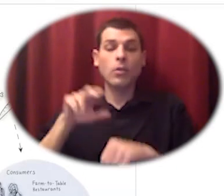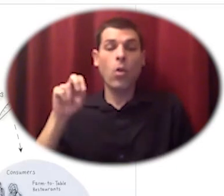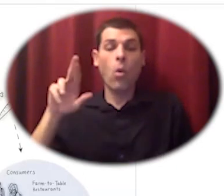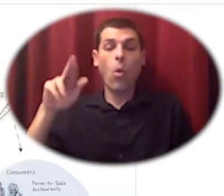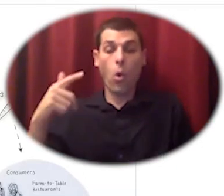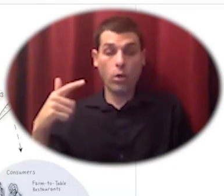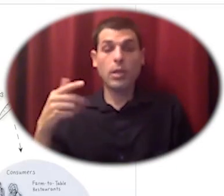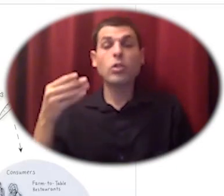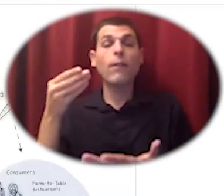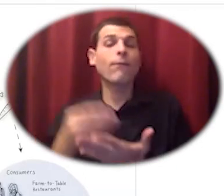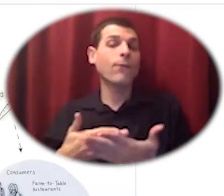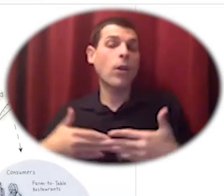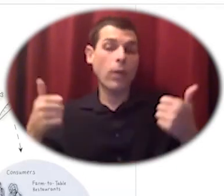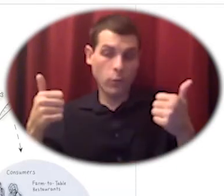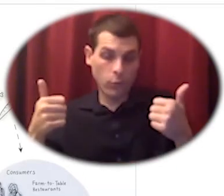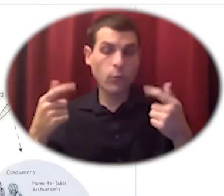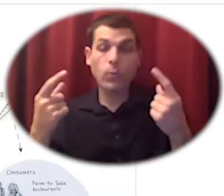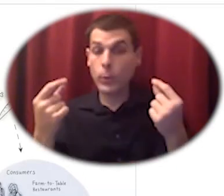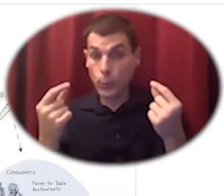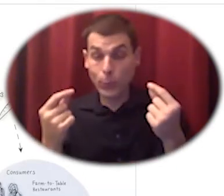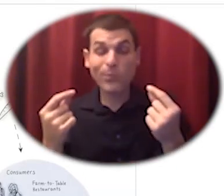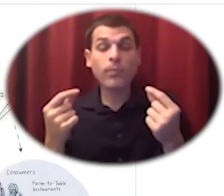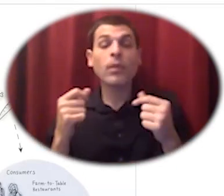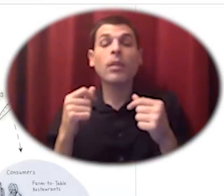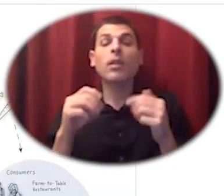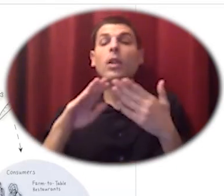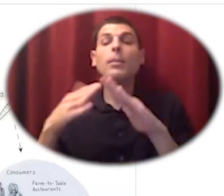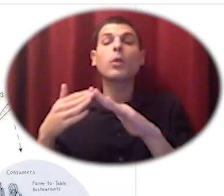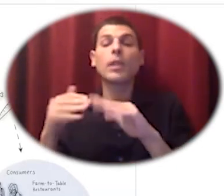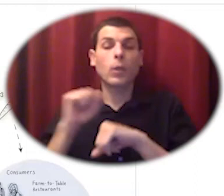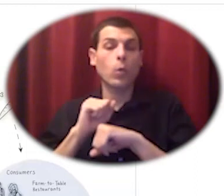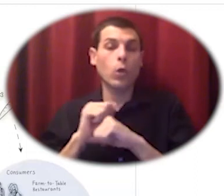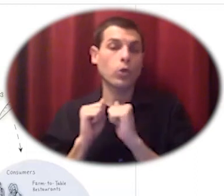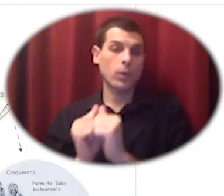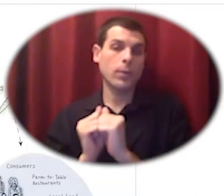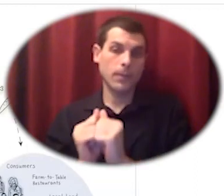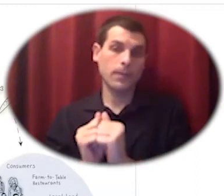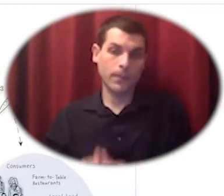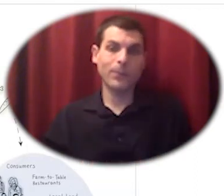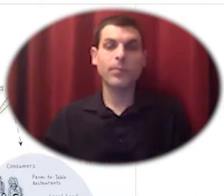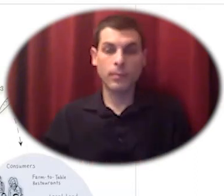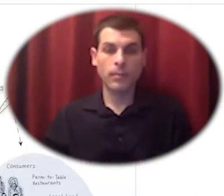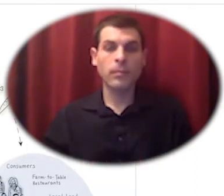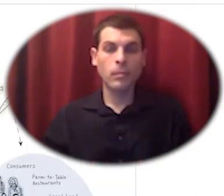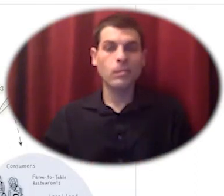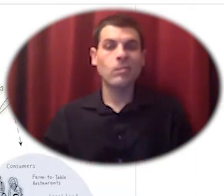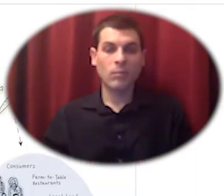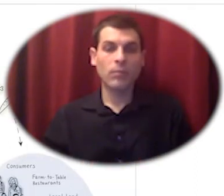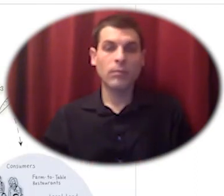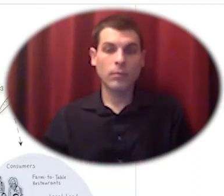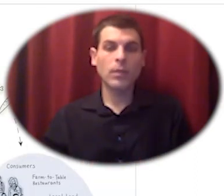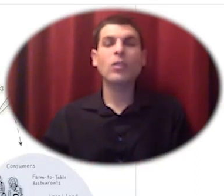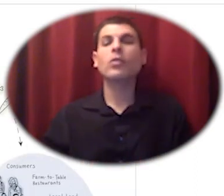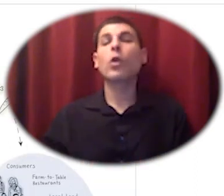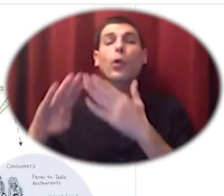works with a community to which is everyone from consumers to farm-to-table restaurants